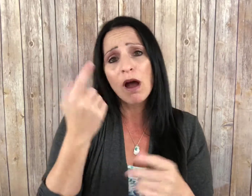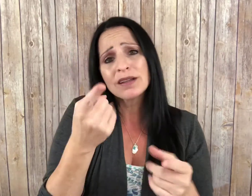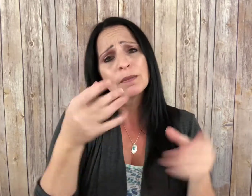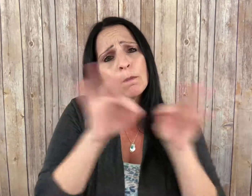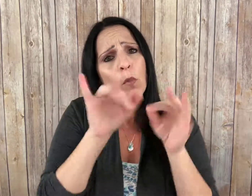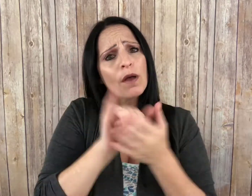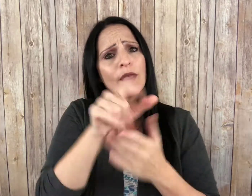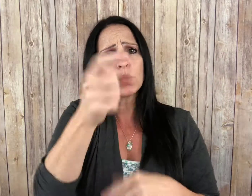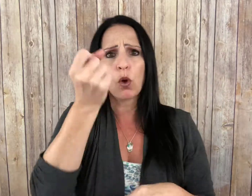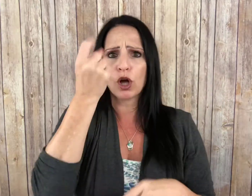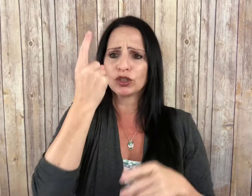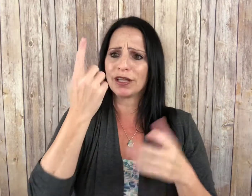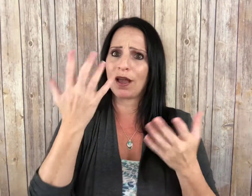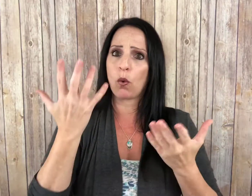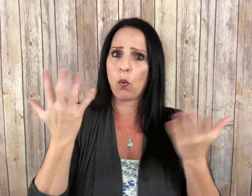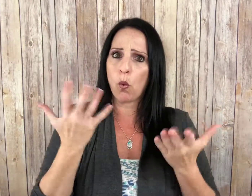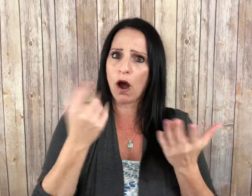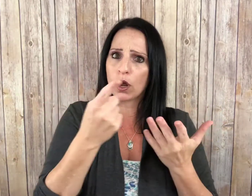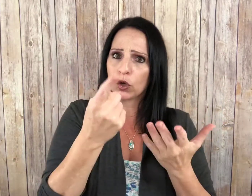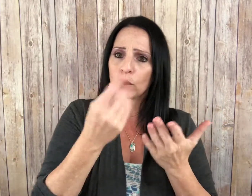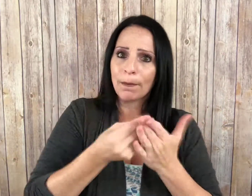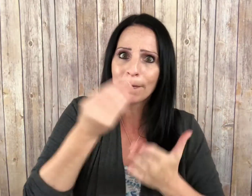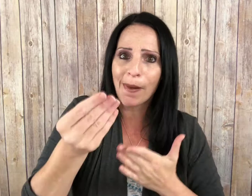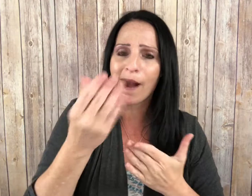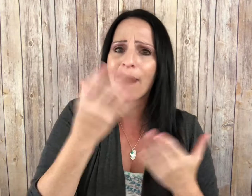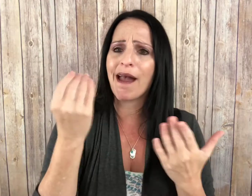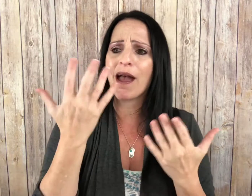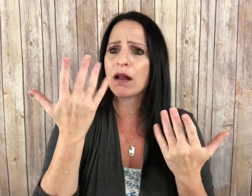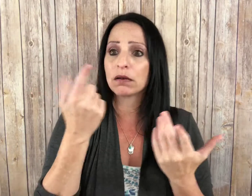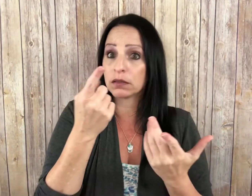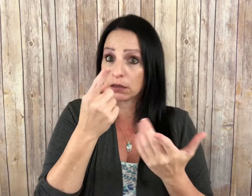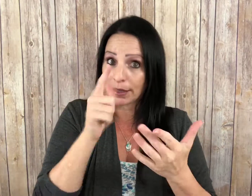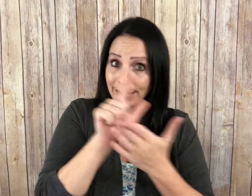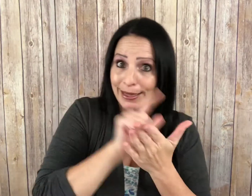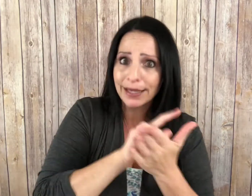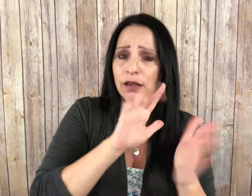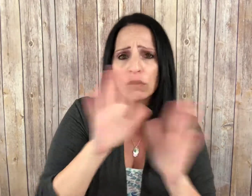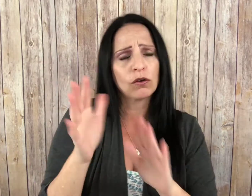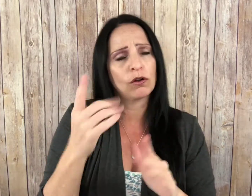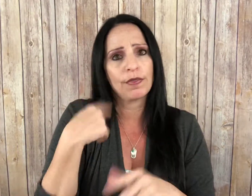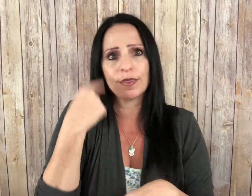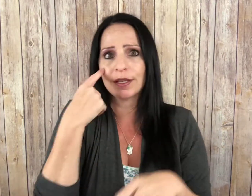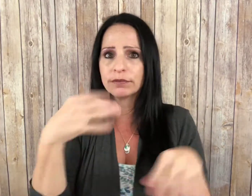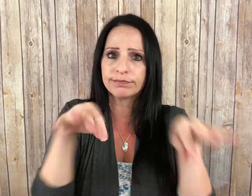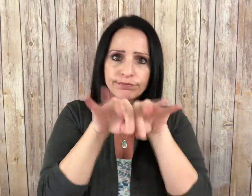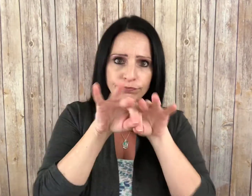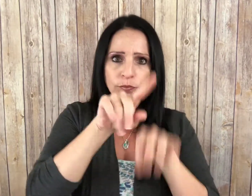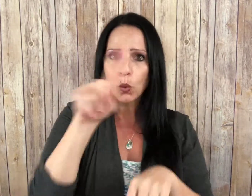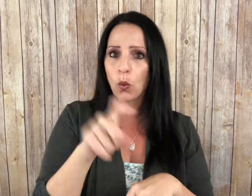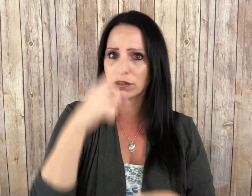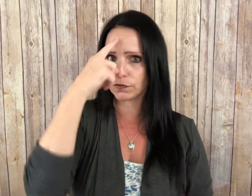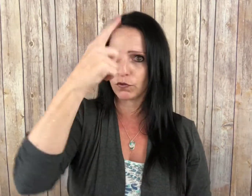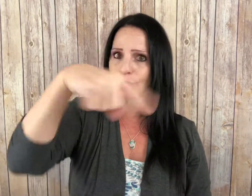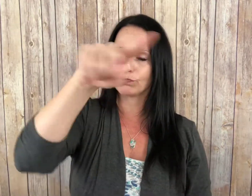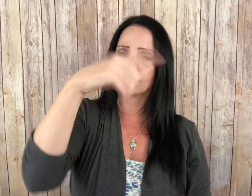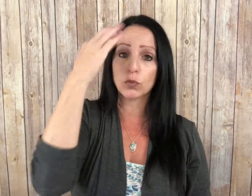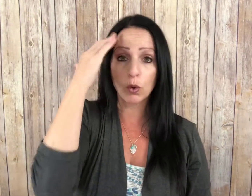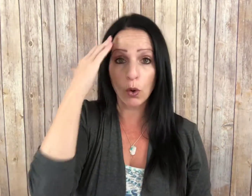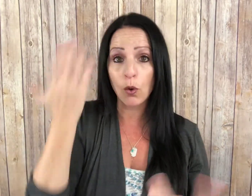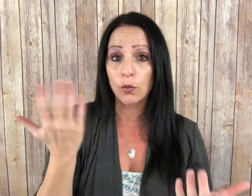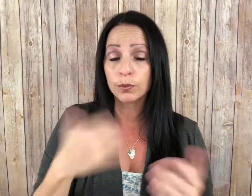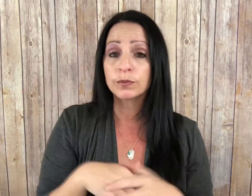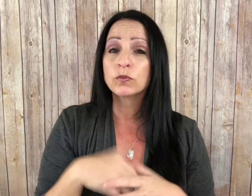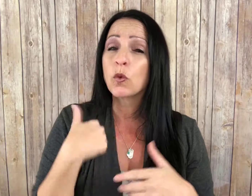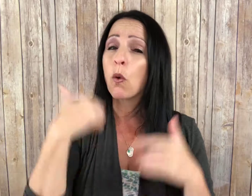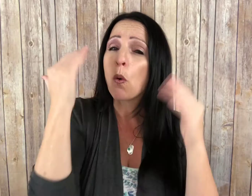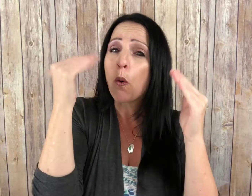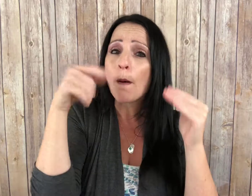More importantly, you need to understand what you are buying as well as legal implications.